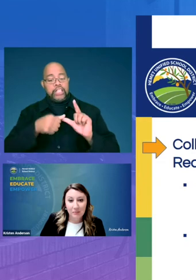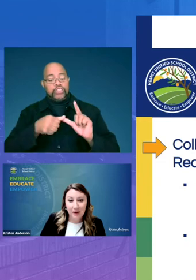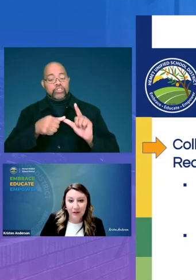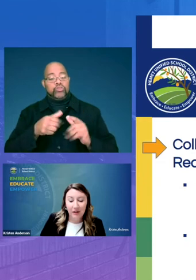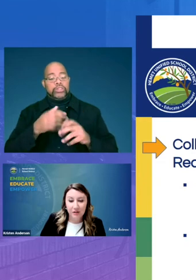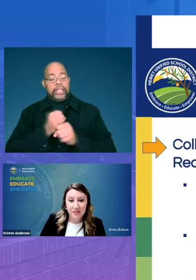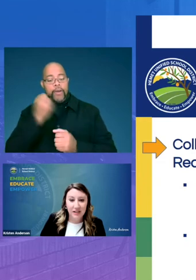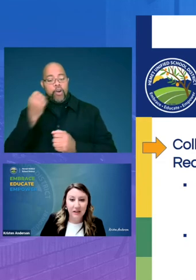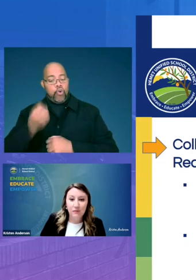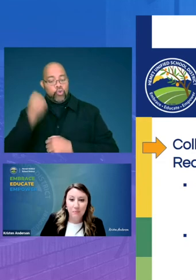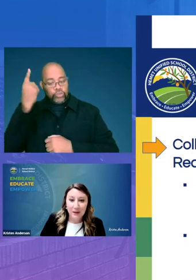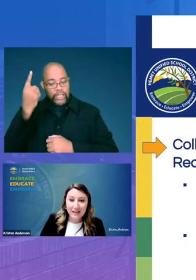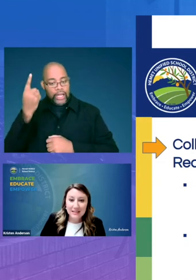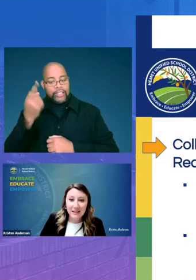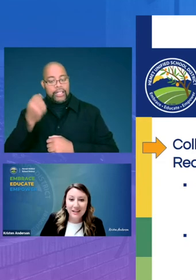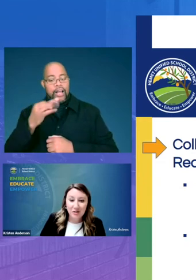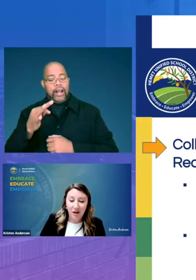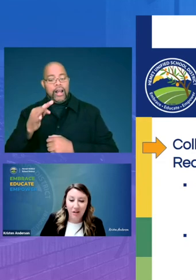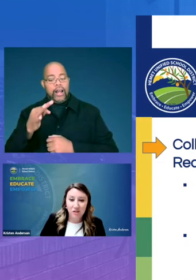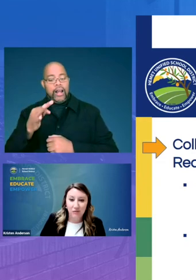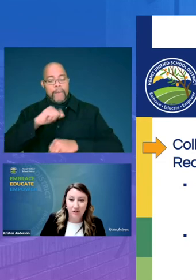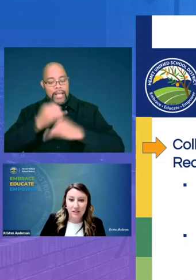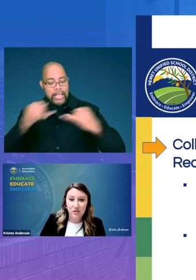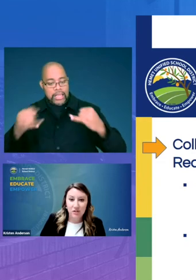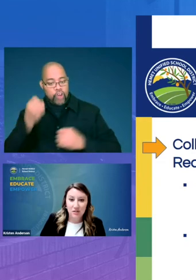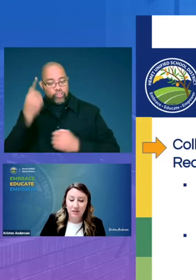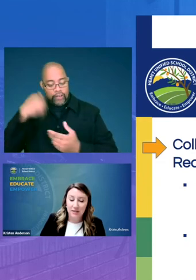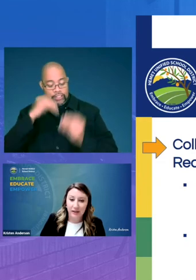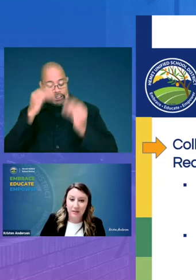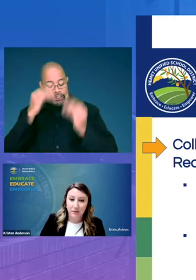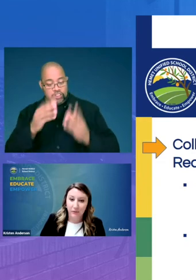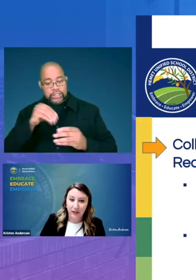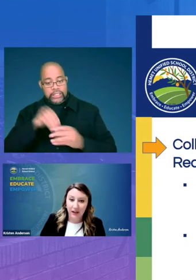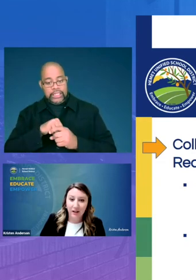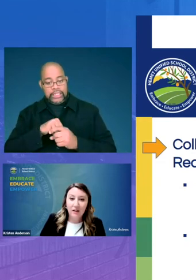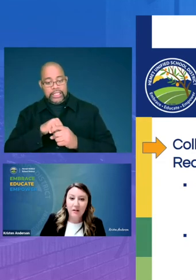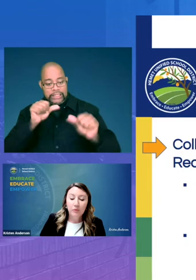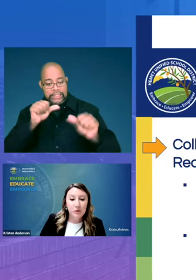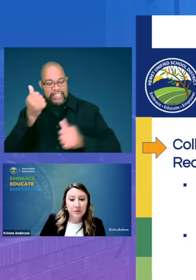better understanding of the baseline knowledge of our teachers in the science of reading using